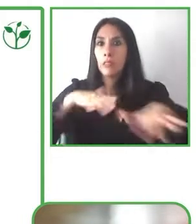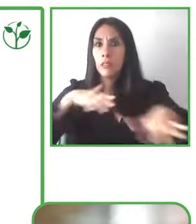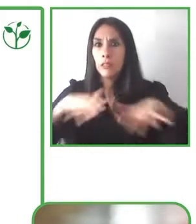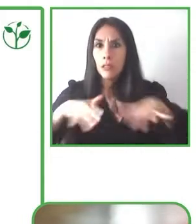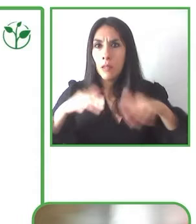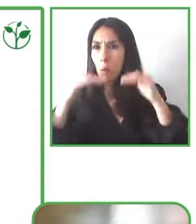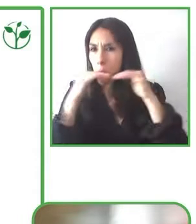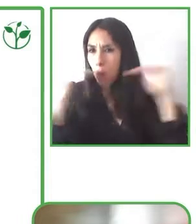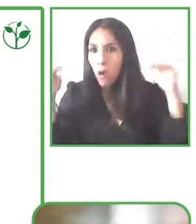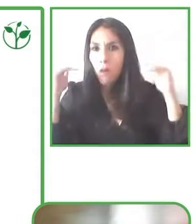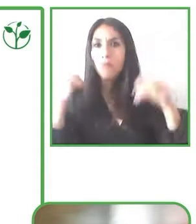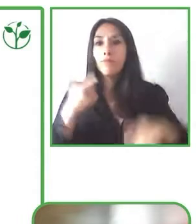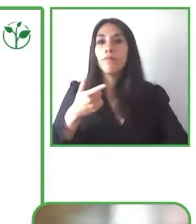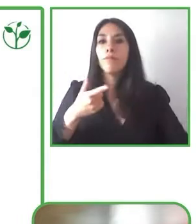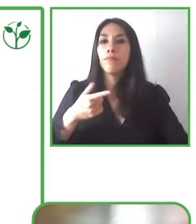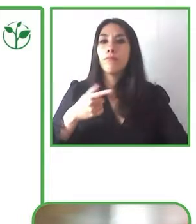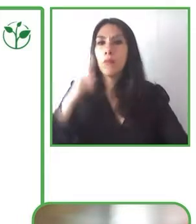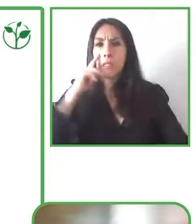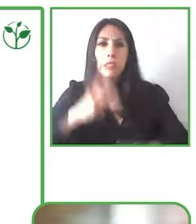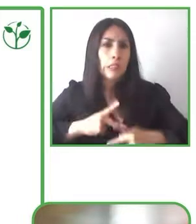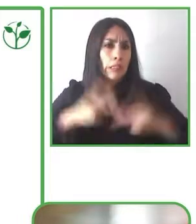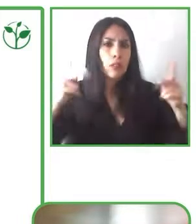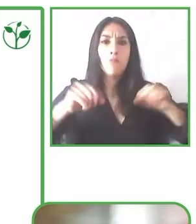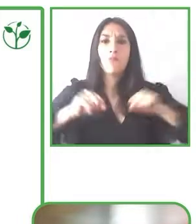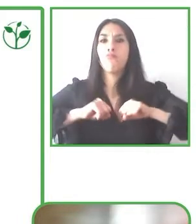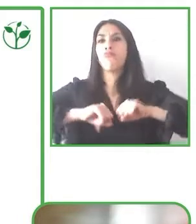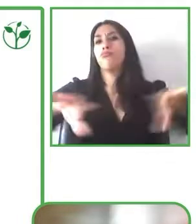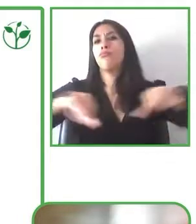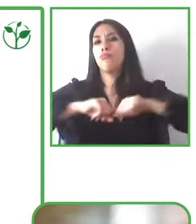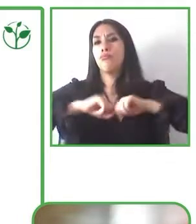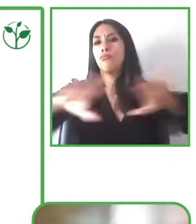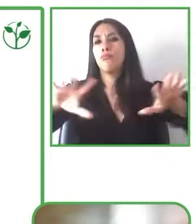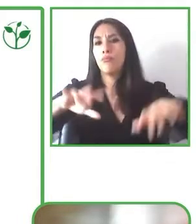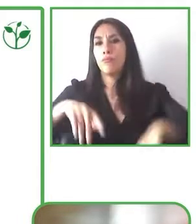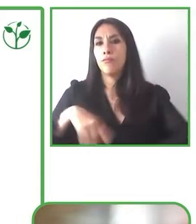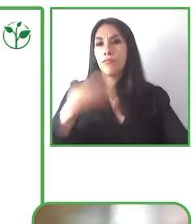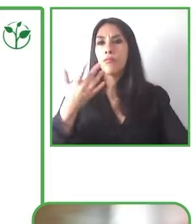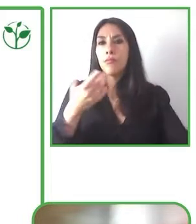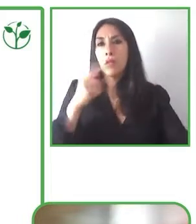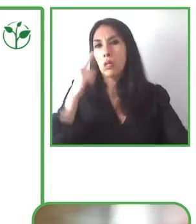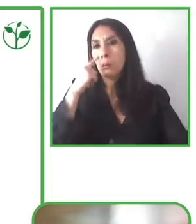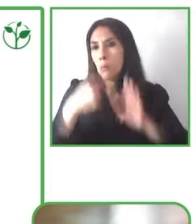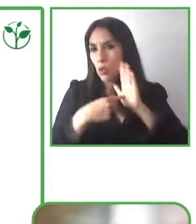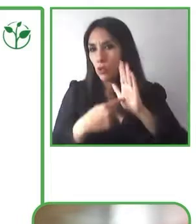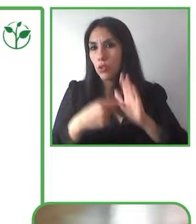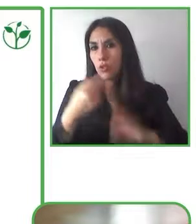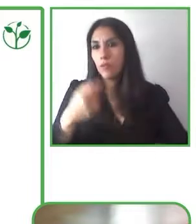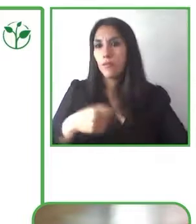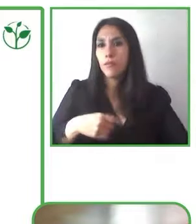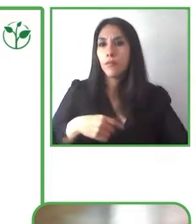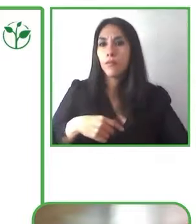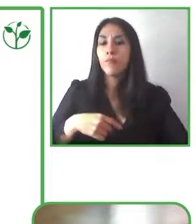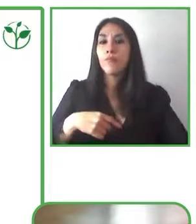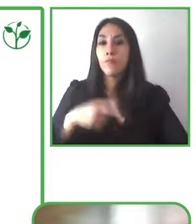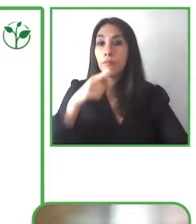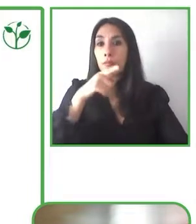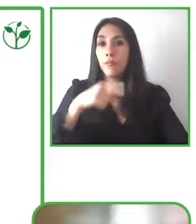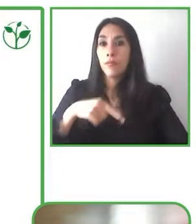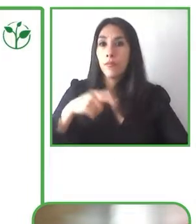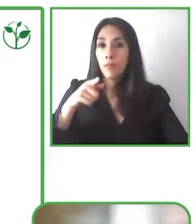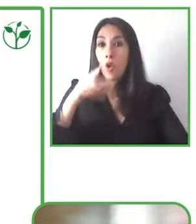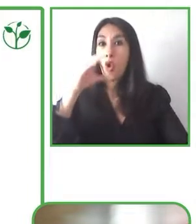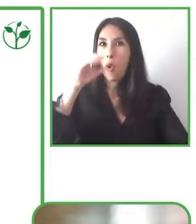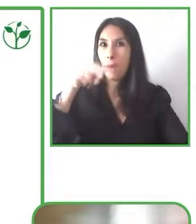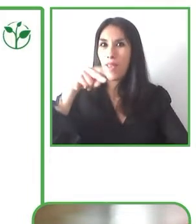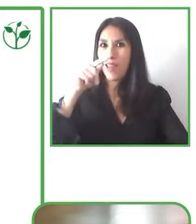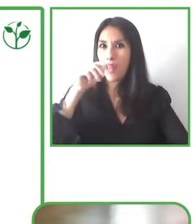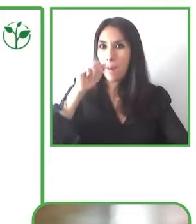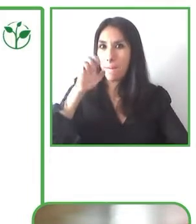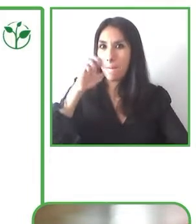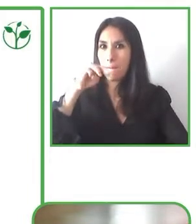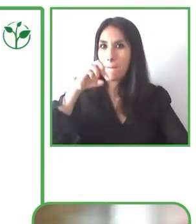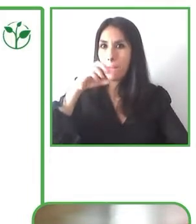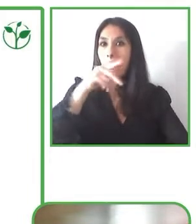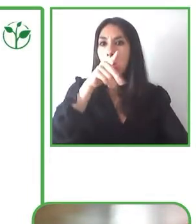For example the Reina Sofía museum or the Museum of Contemporary Art in Barcelona lend